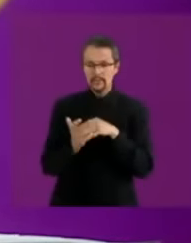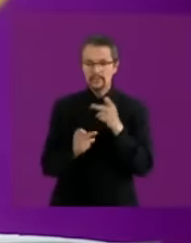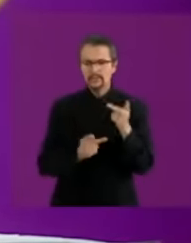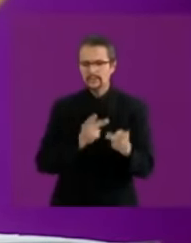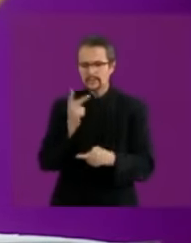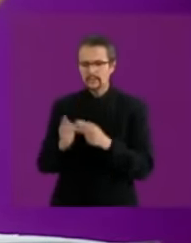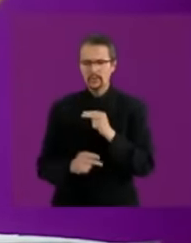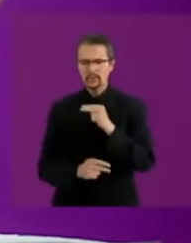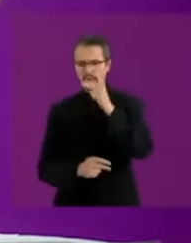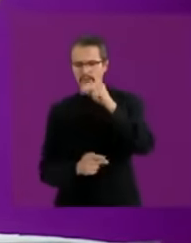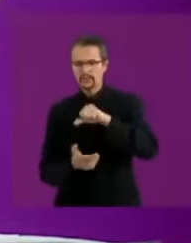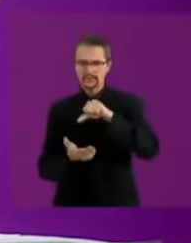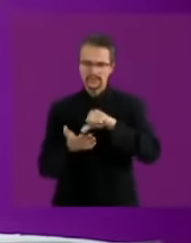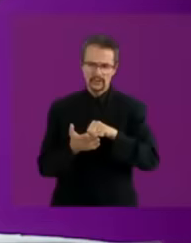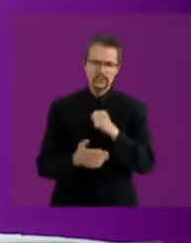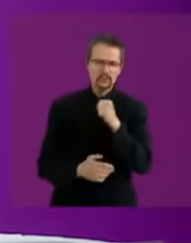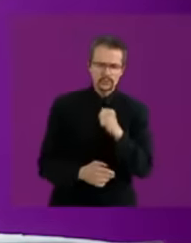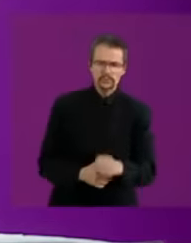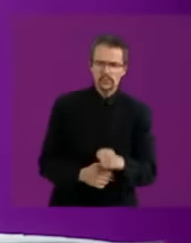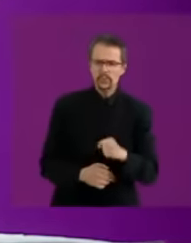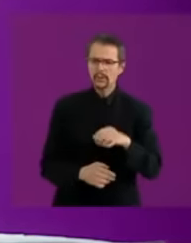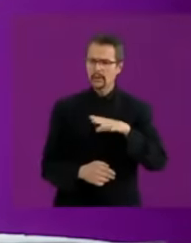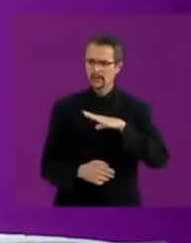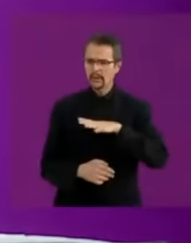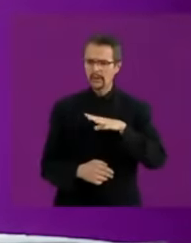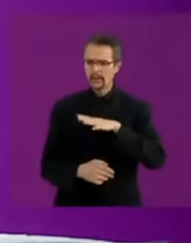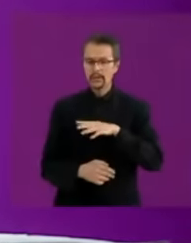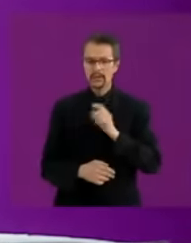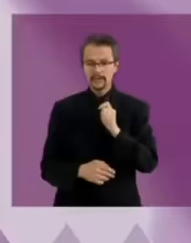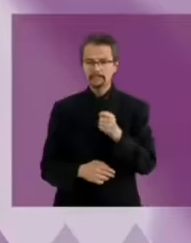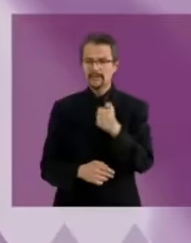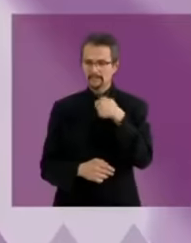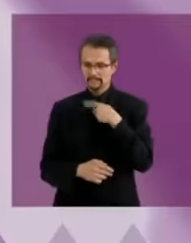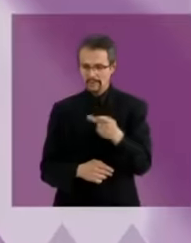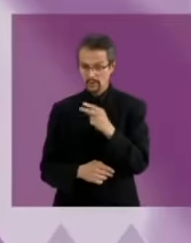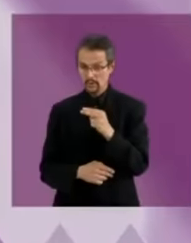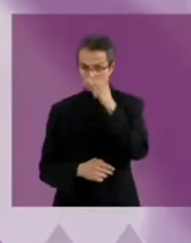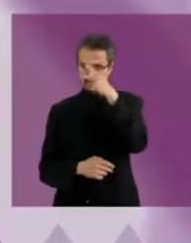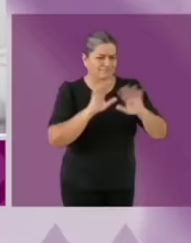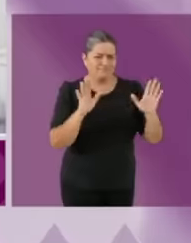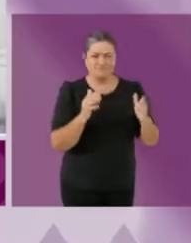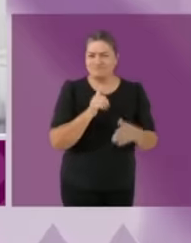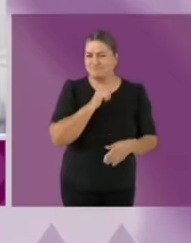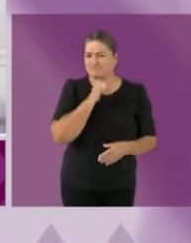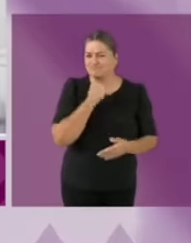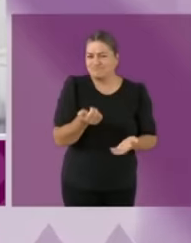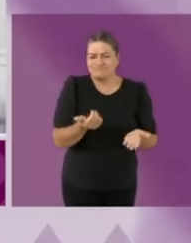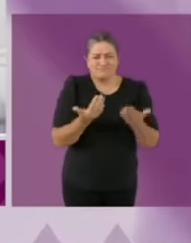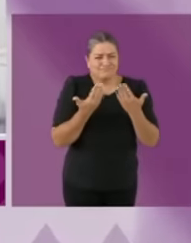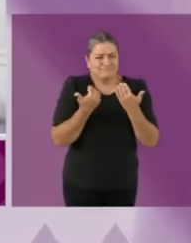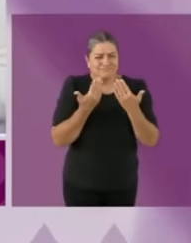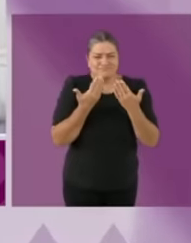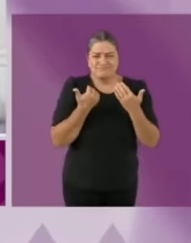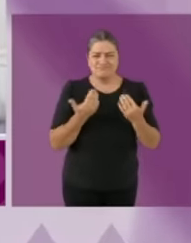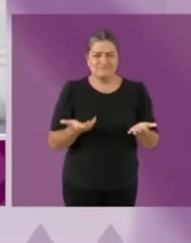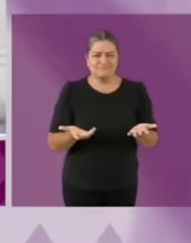one more from the south the first one from the north Mexico is clearly not there Thank you candidate Claudia